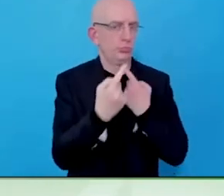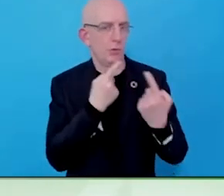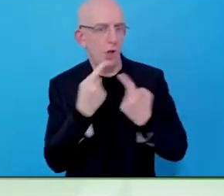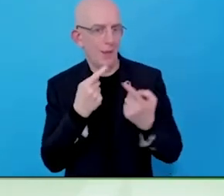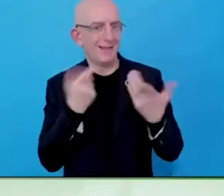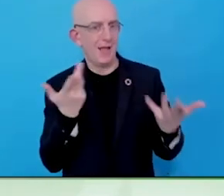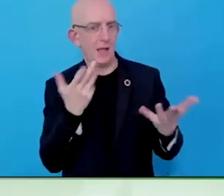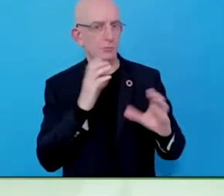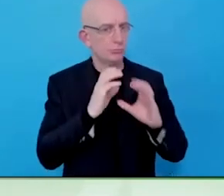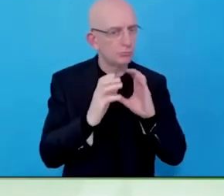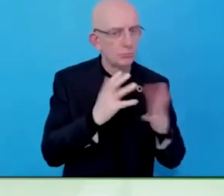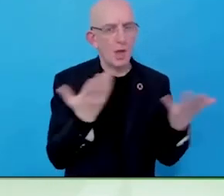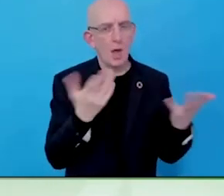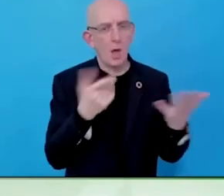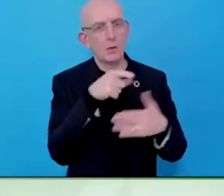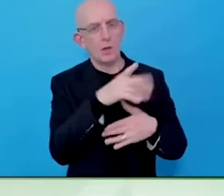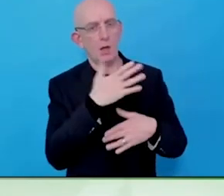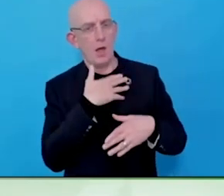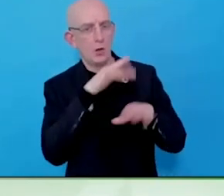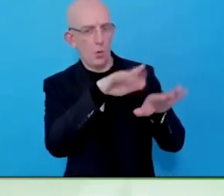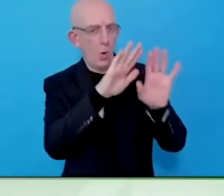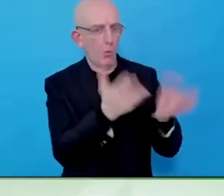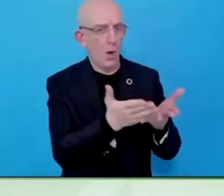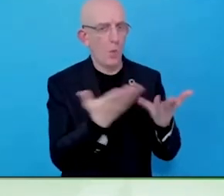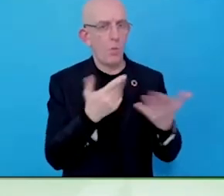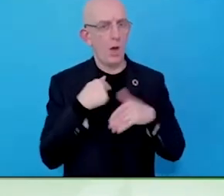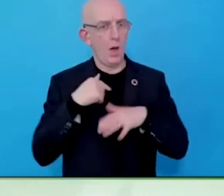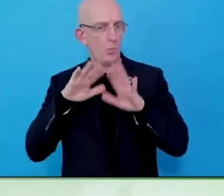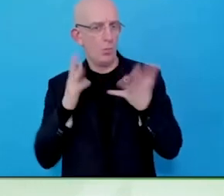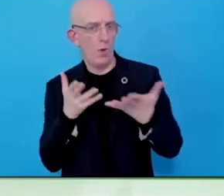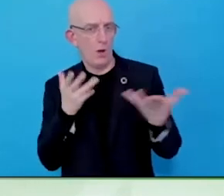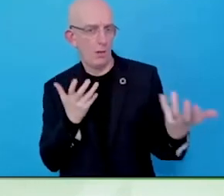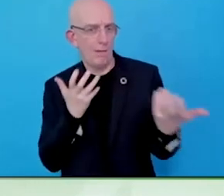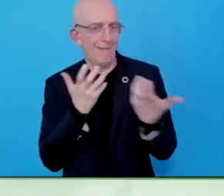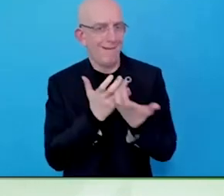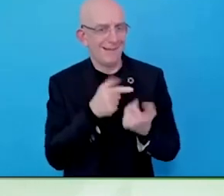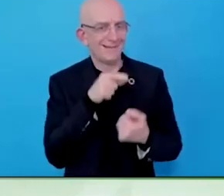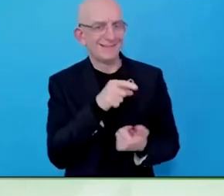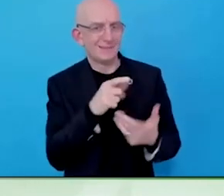will hire you, we continue to make it needlessly difficult for the jobseeker to get a job. Only the employer has the power to say yes, I will hire you.